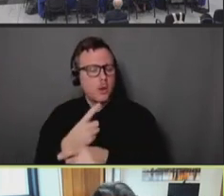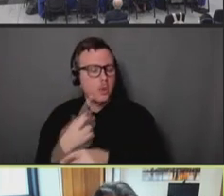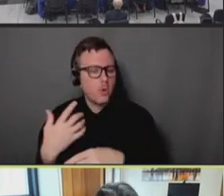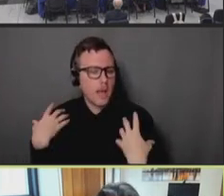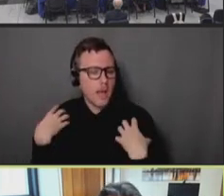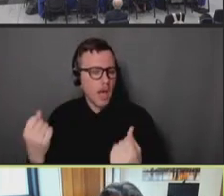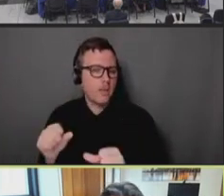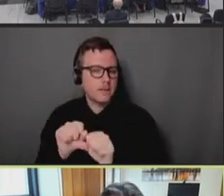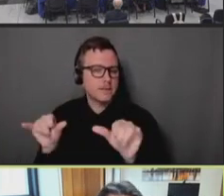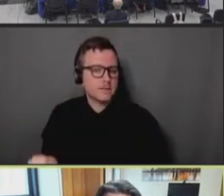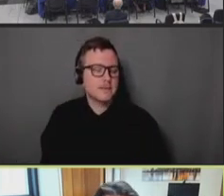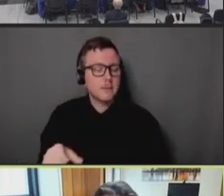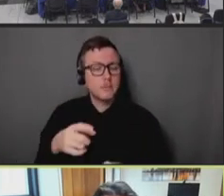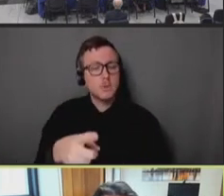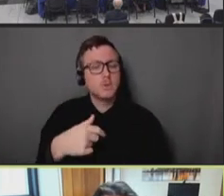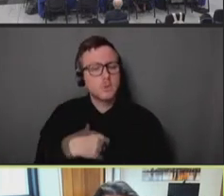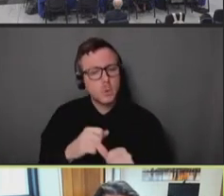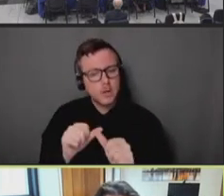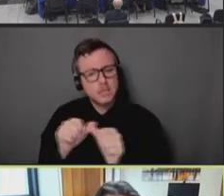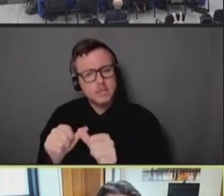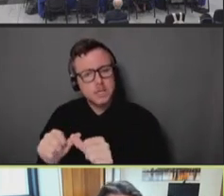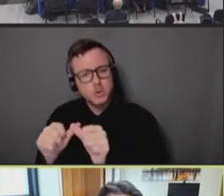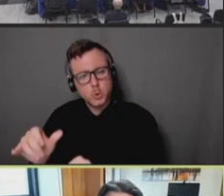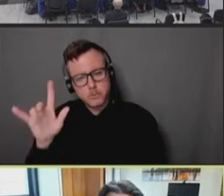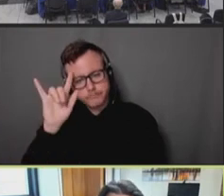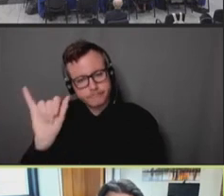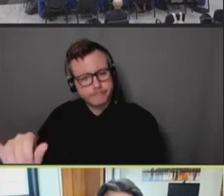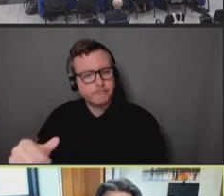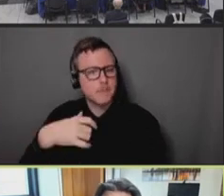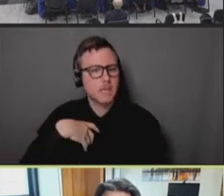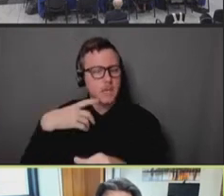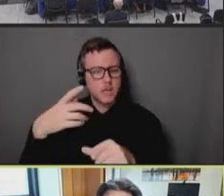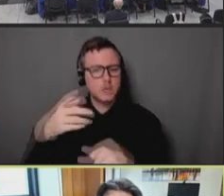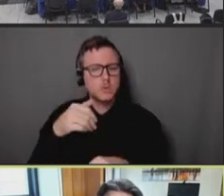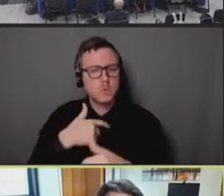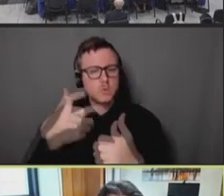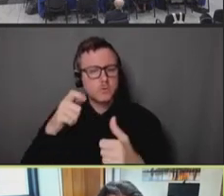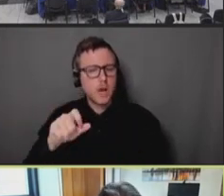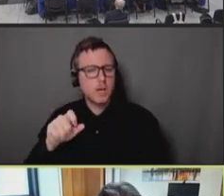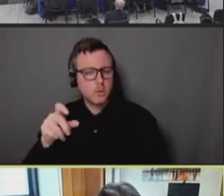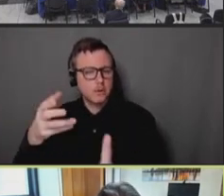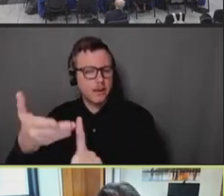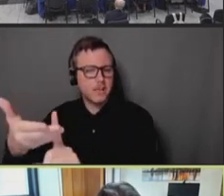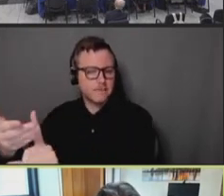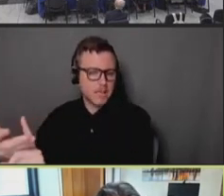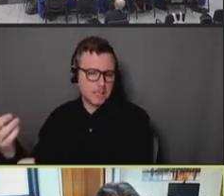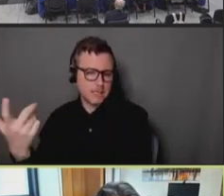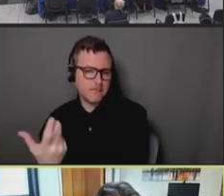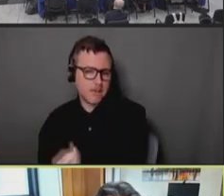to deliver on the long term goals of getting as many at risk people vaccinated for monkeypox as